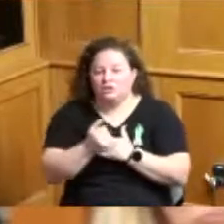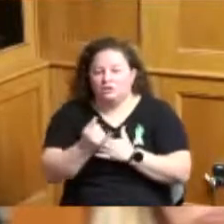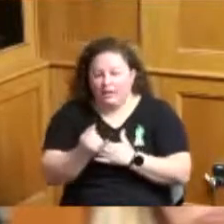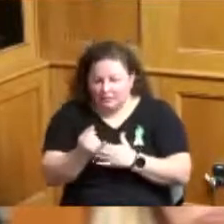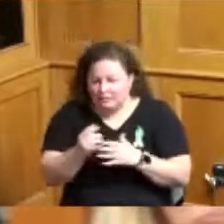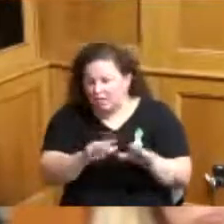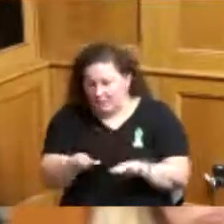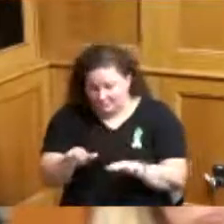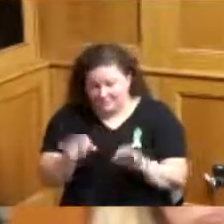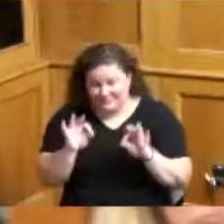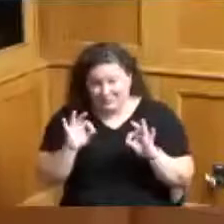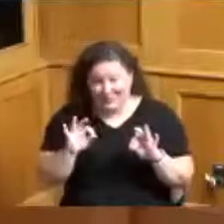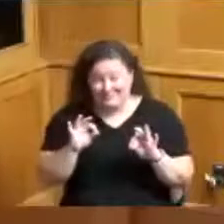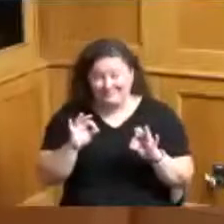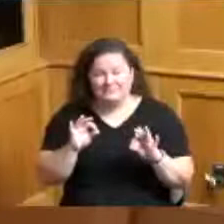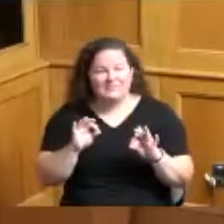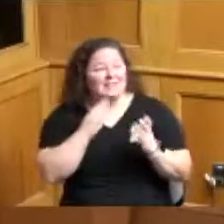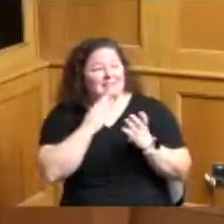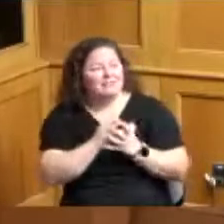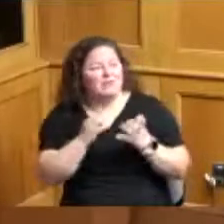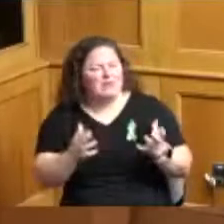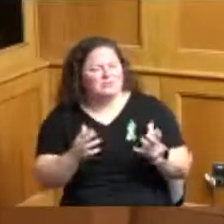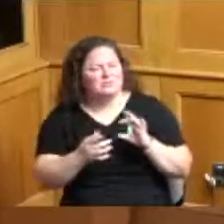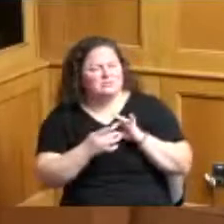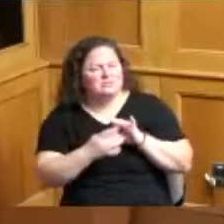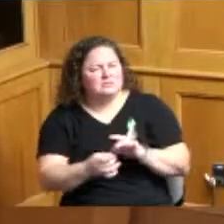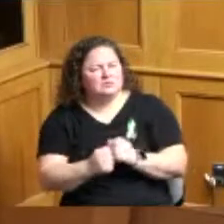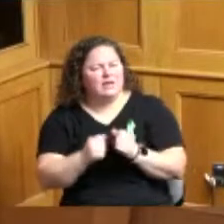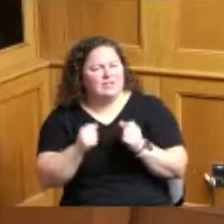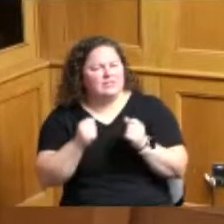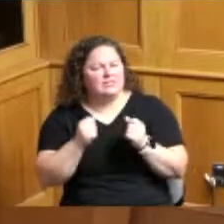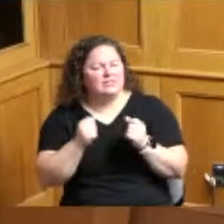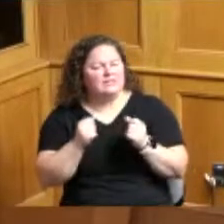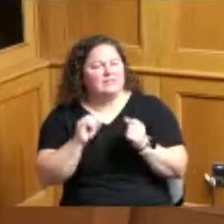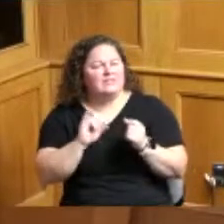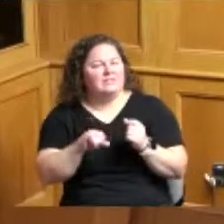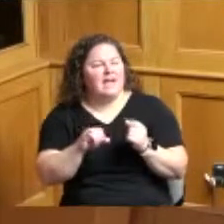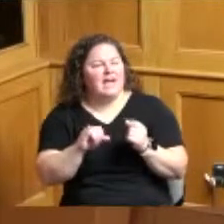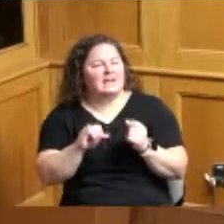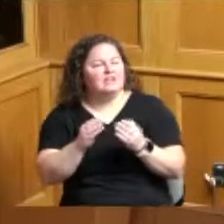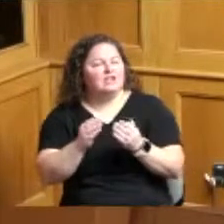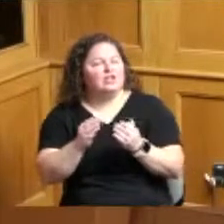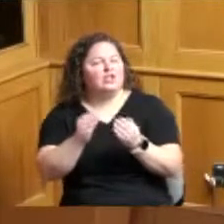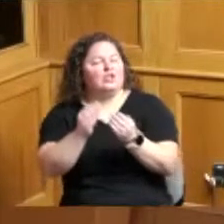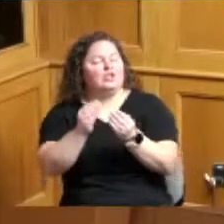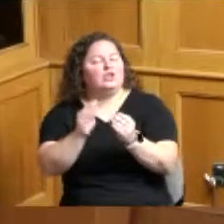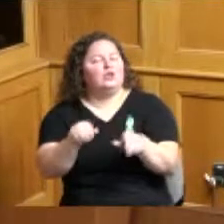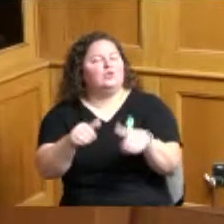thank you very much and along with the resolution Mr Farmer you can you can submit a proposal